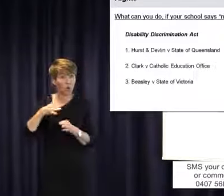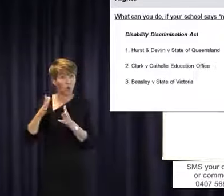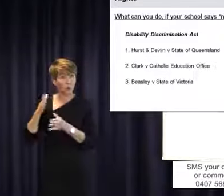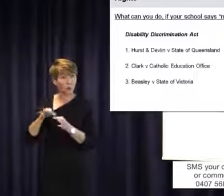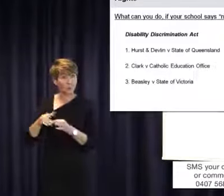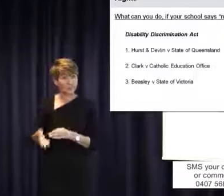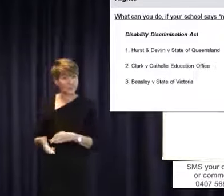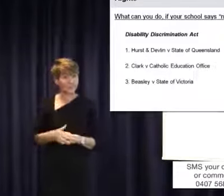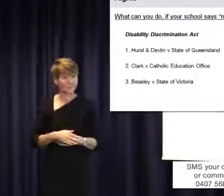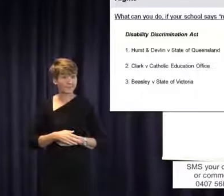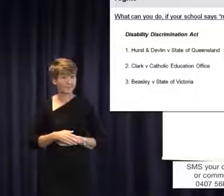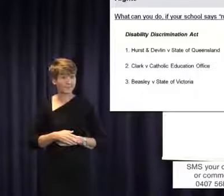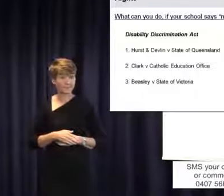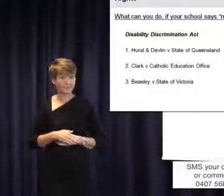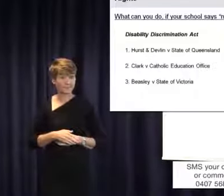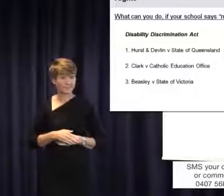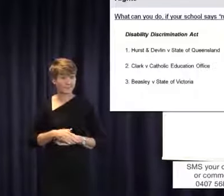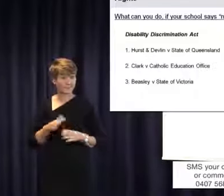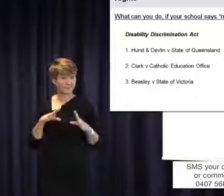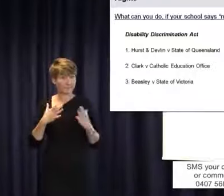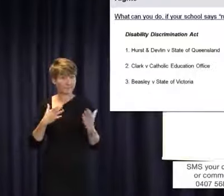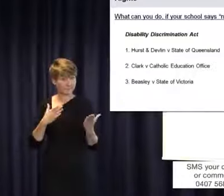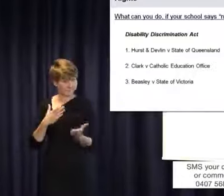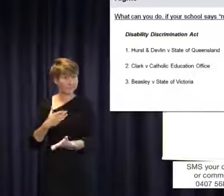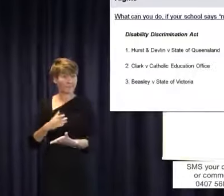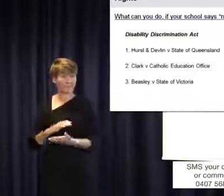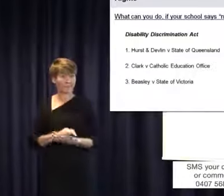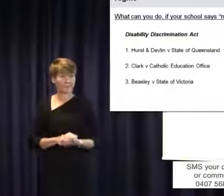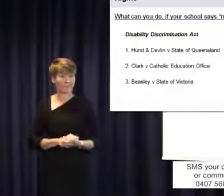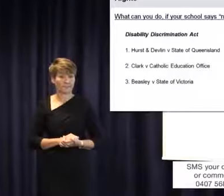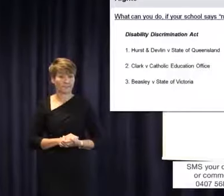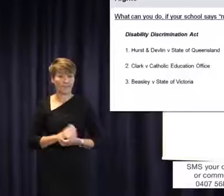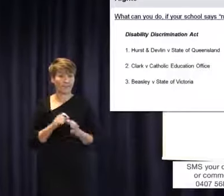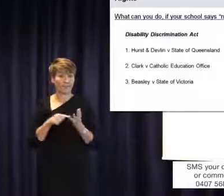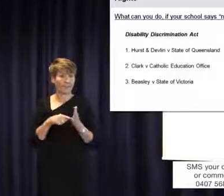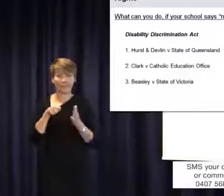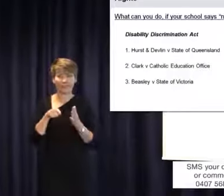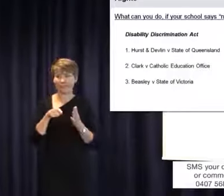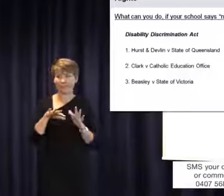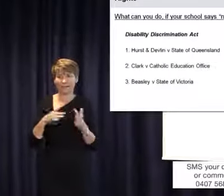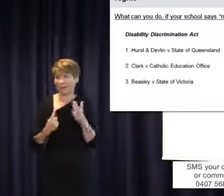works, that should be agreed to but it is not. Therefore I am talking about the next